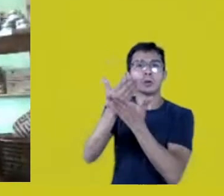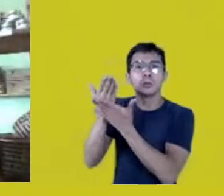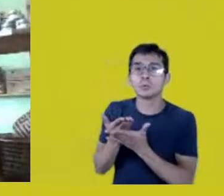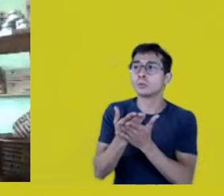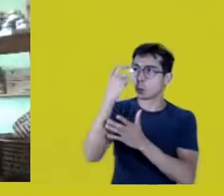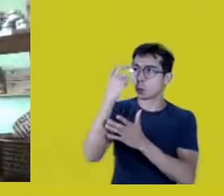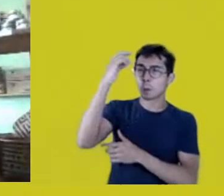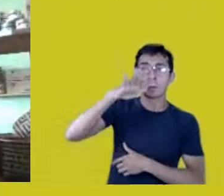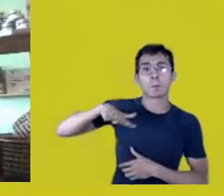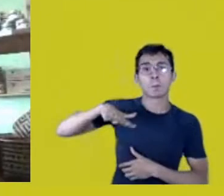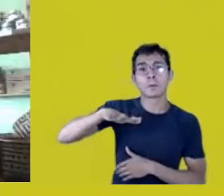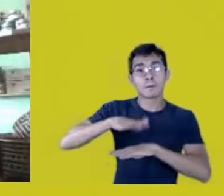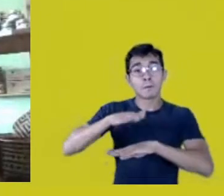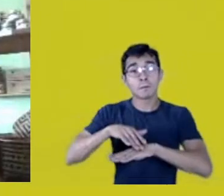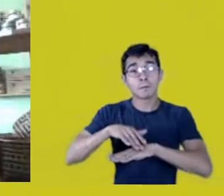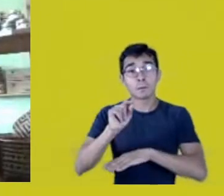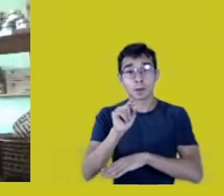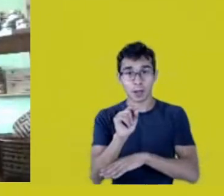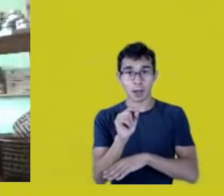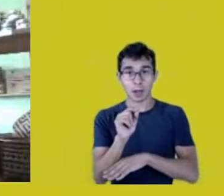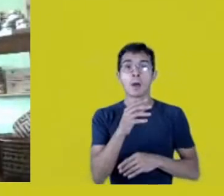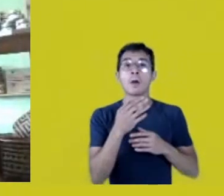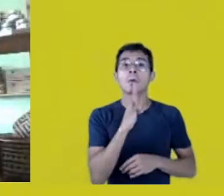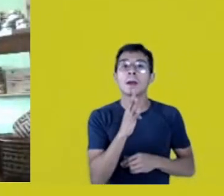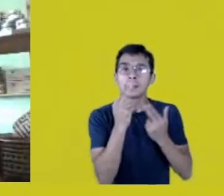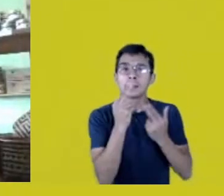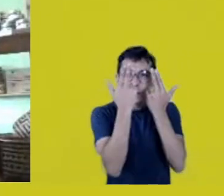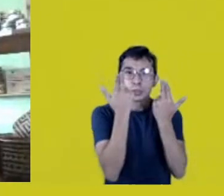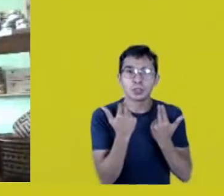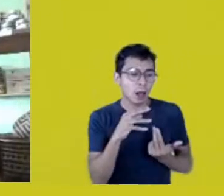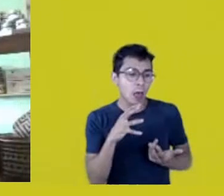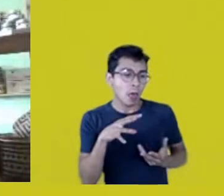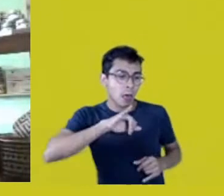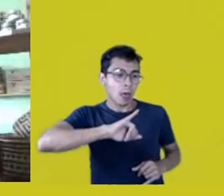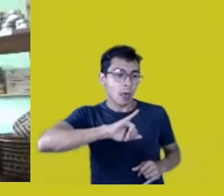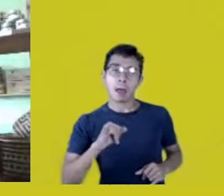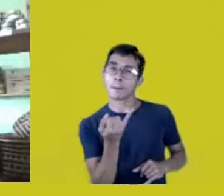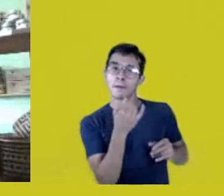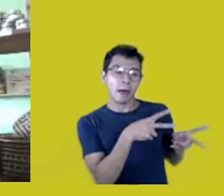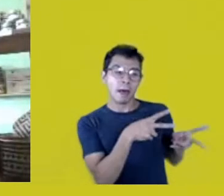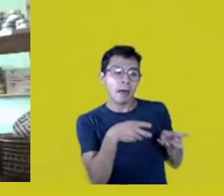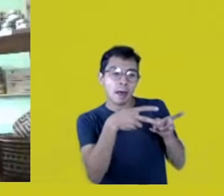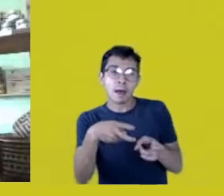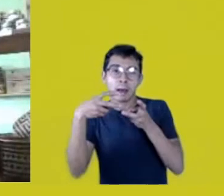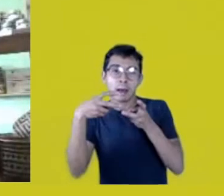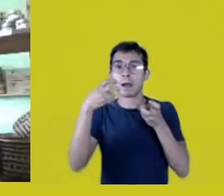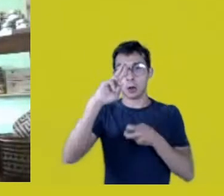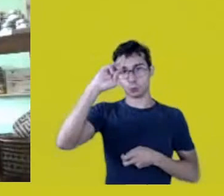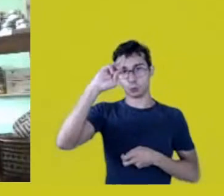They say our knowledge doesn’t have an owner either, because its’re common goods, folklore, public domain,